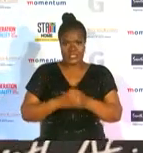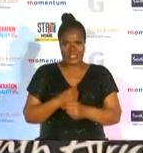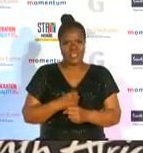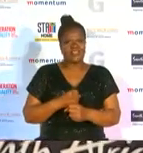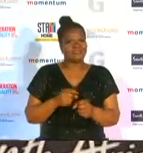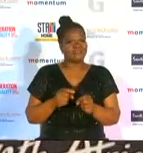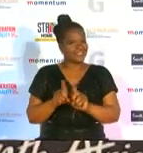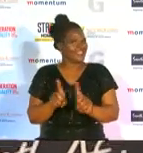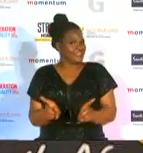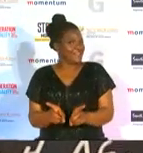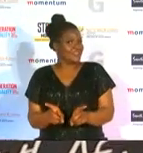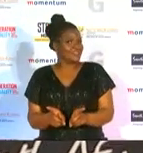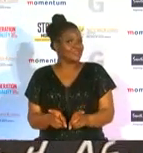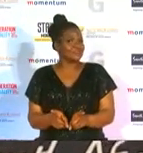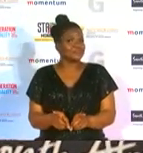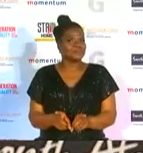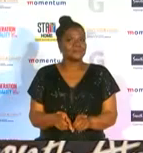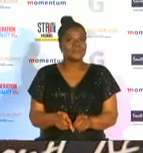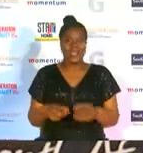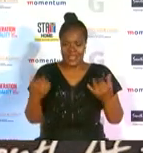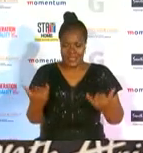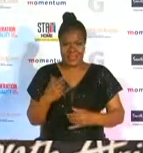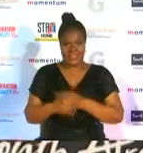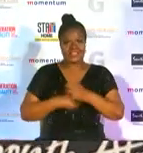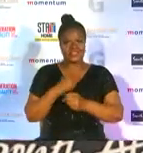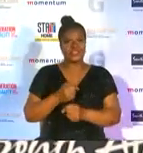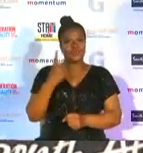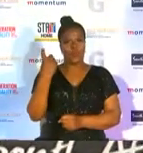this time around she was or other is one of the judges of the 2020 momentum at g